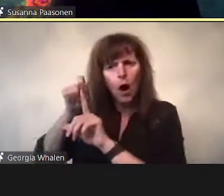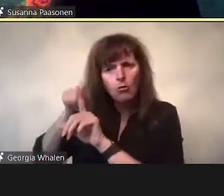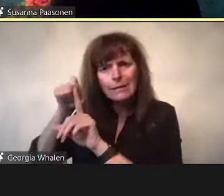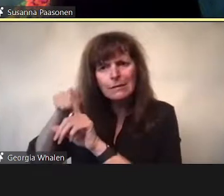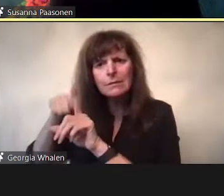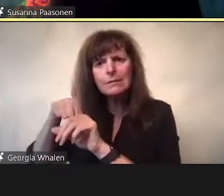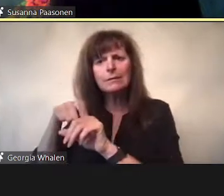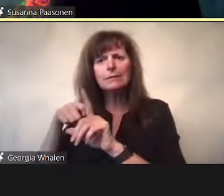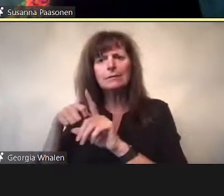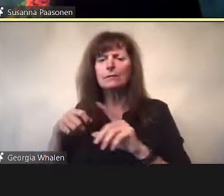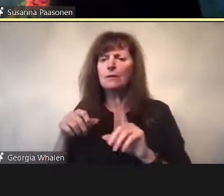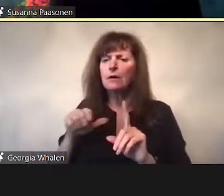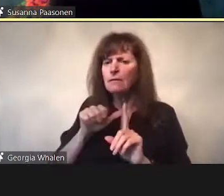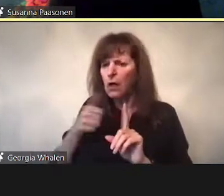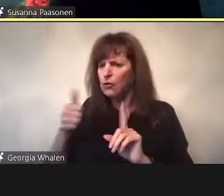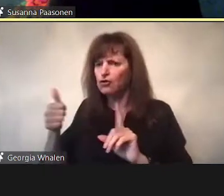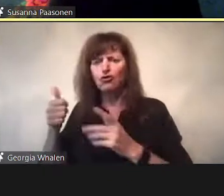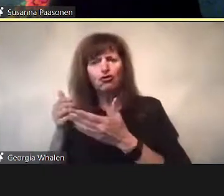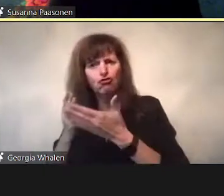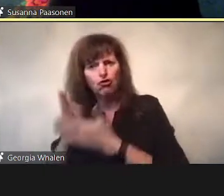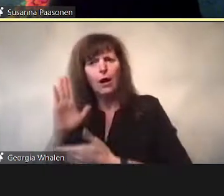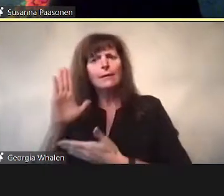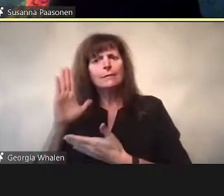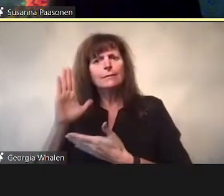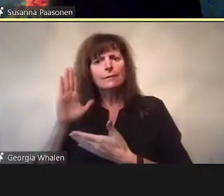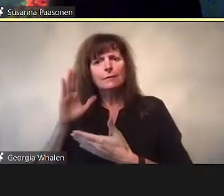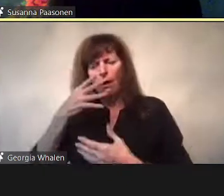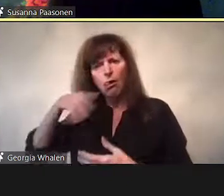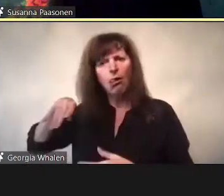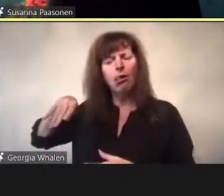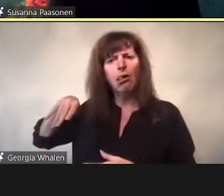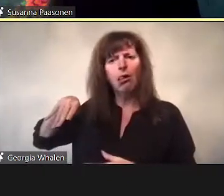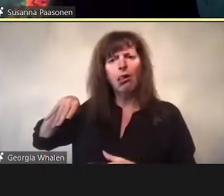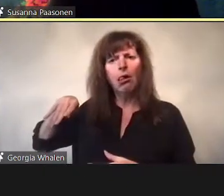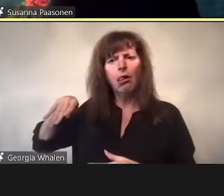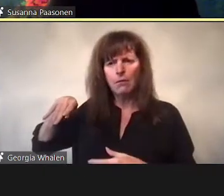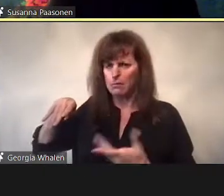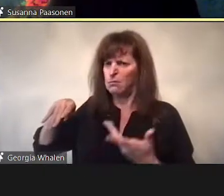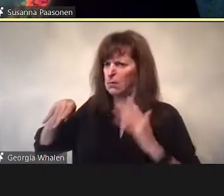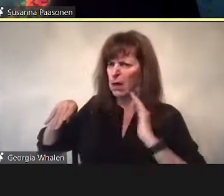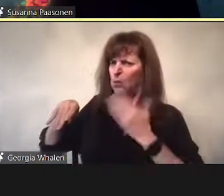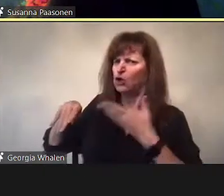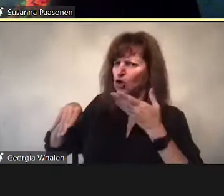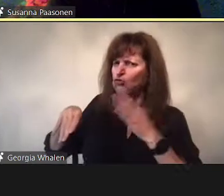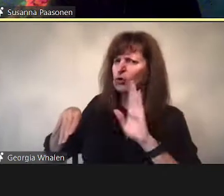in the name of safety, it focusses on negative sexual rights